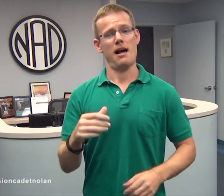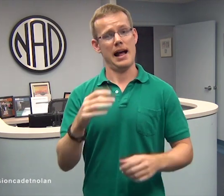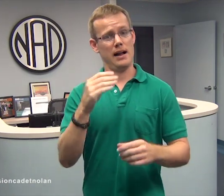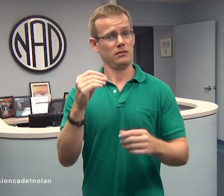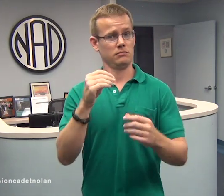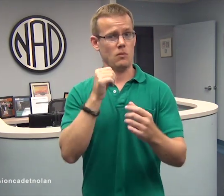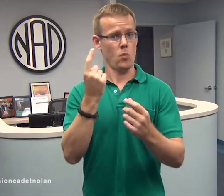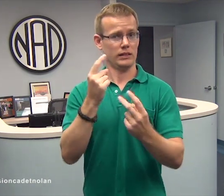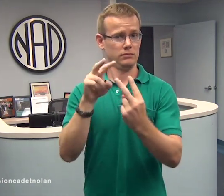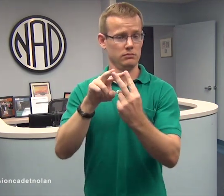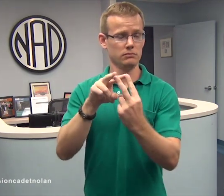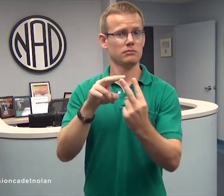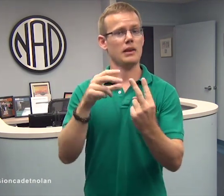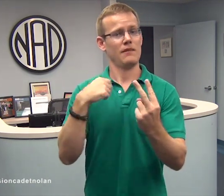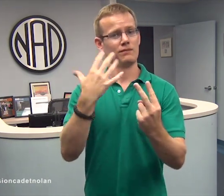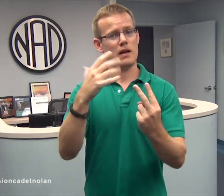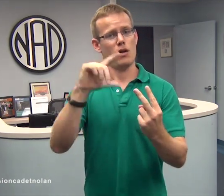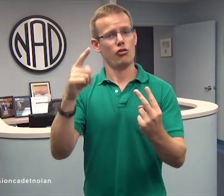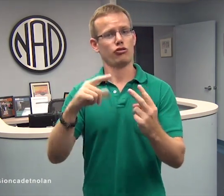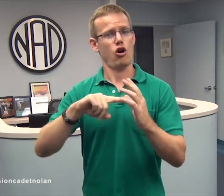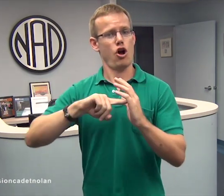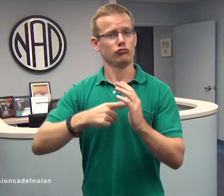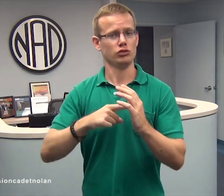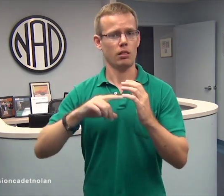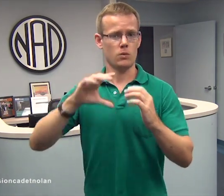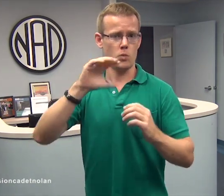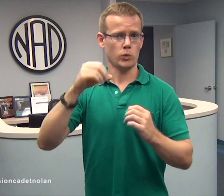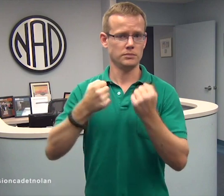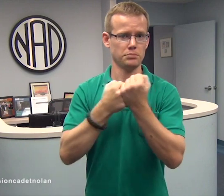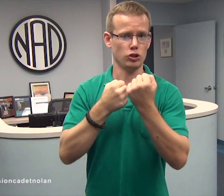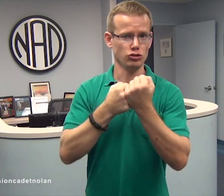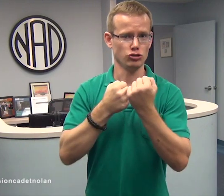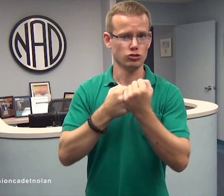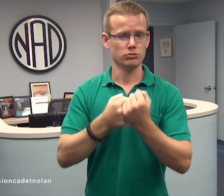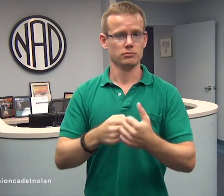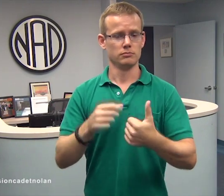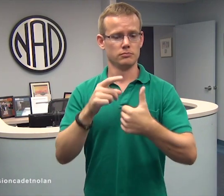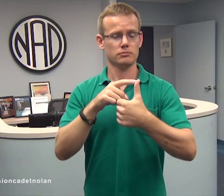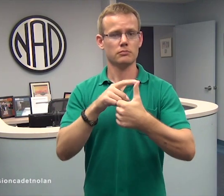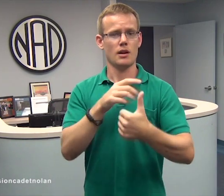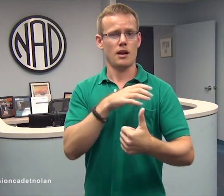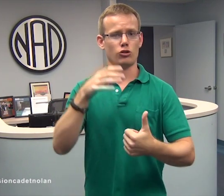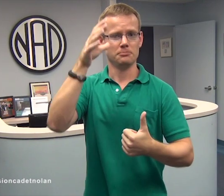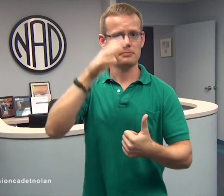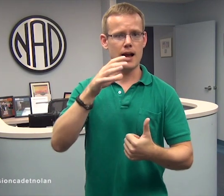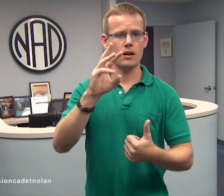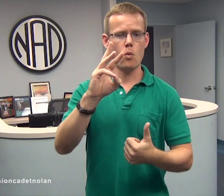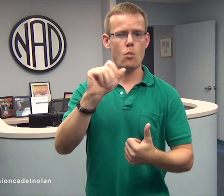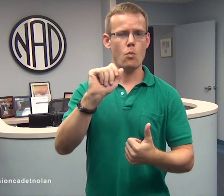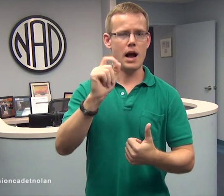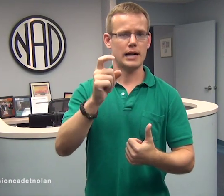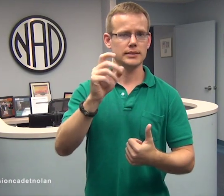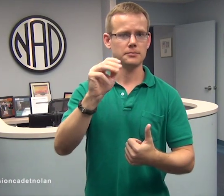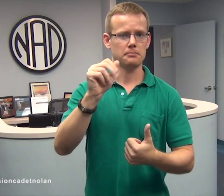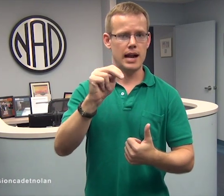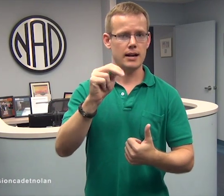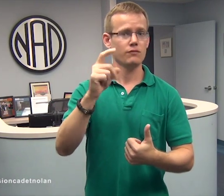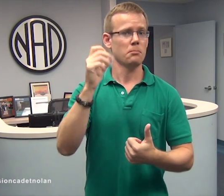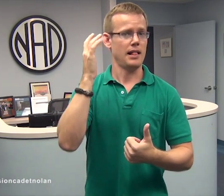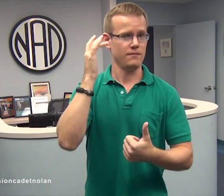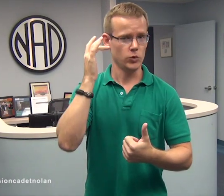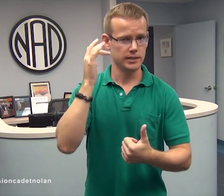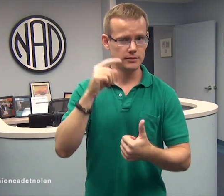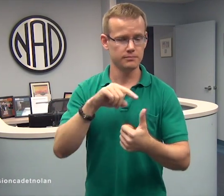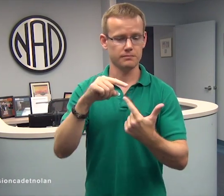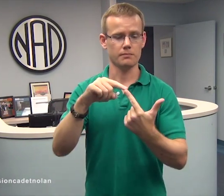as well as the original cosponsors including Congressmen Waxman from California